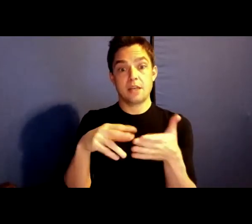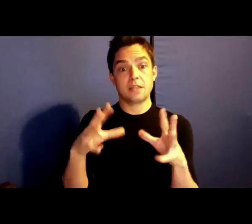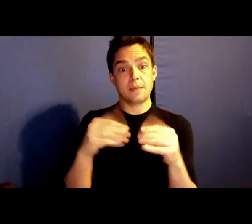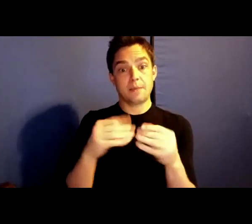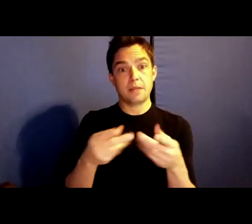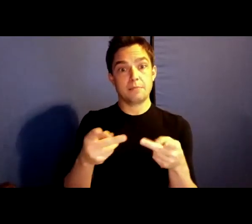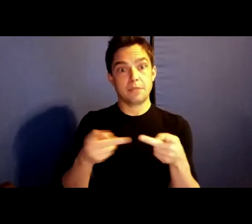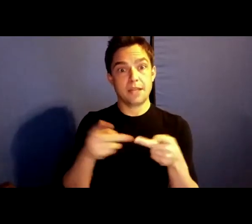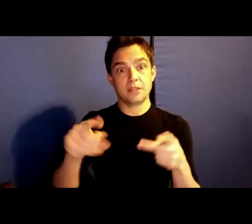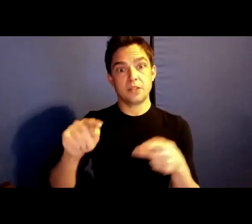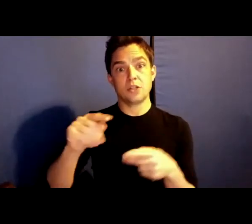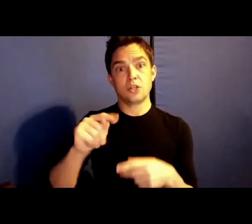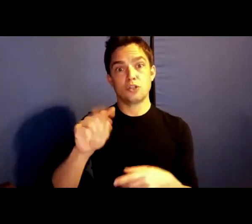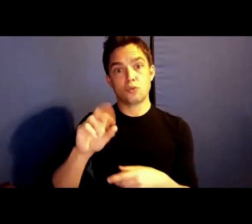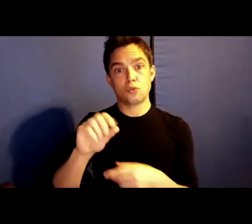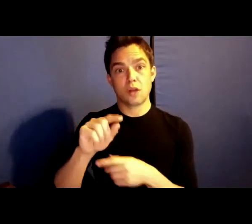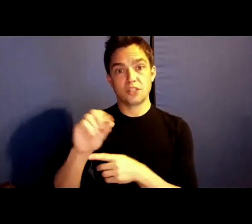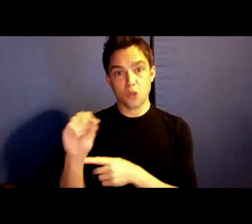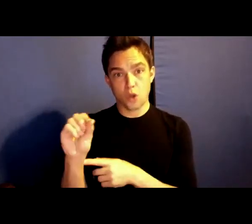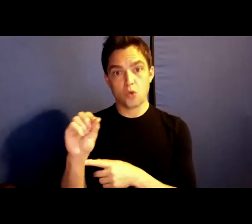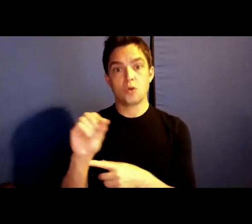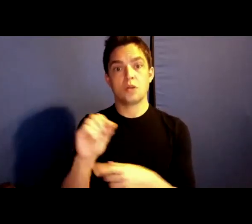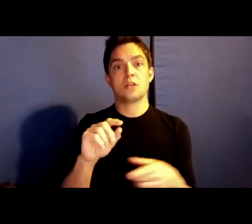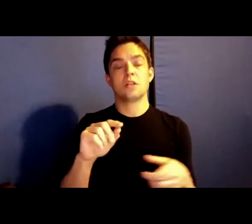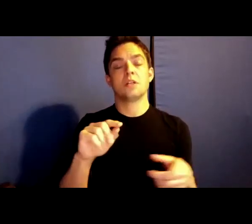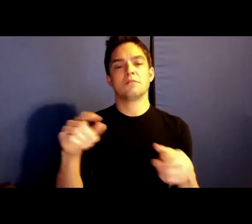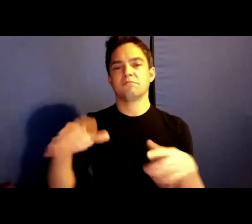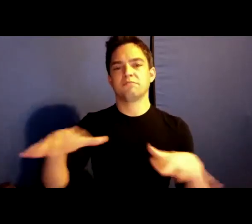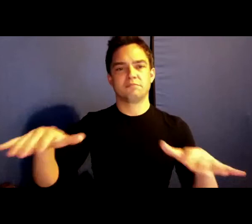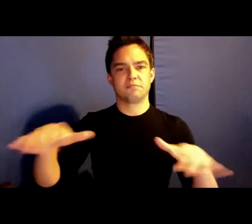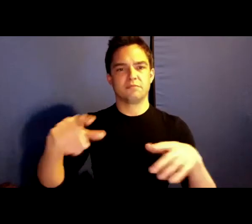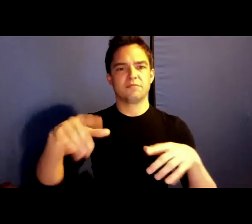is still the home to Indigenous people from across turtle island.